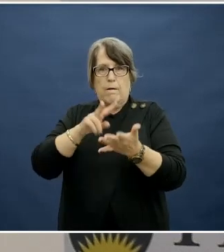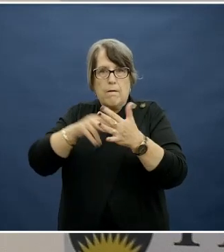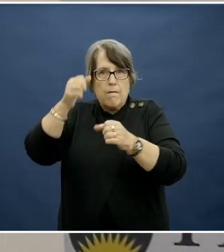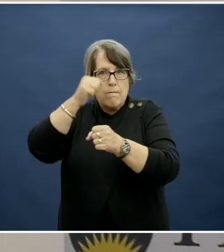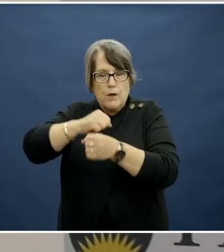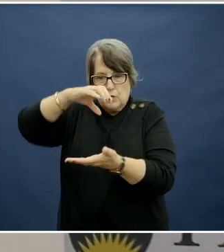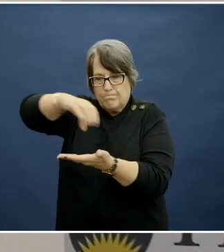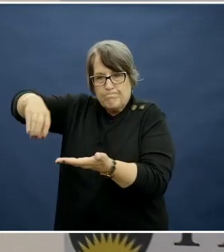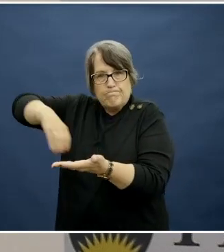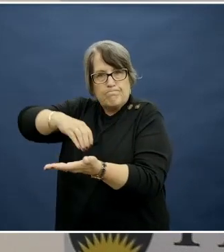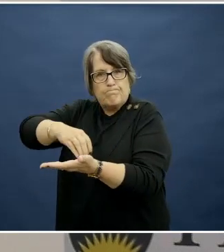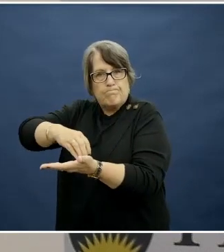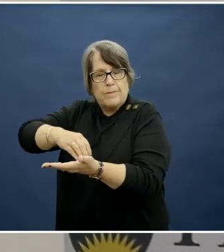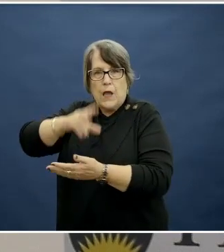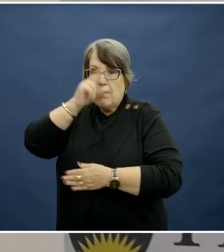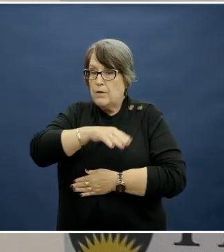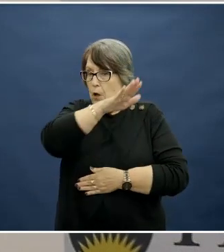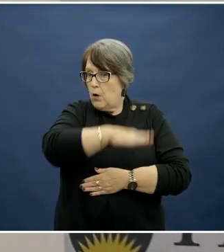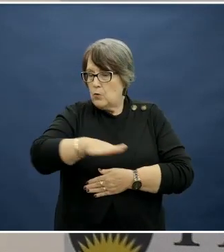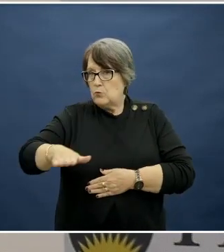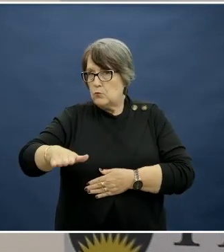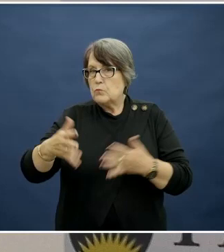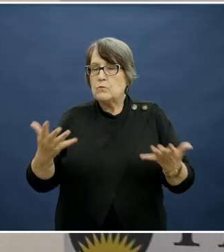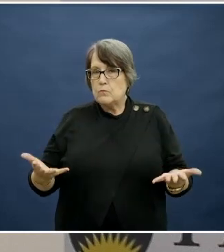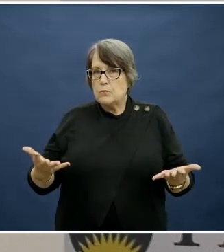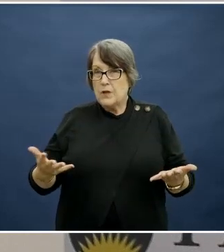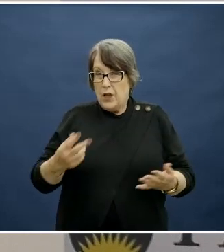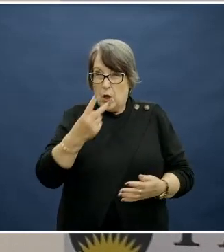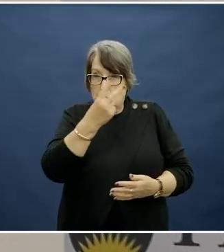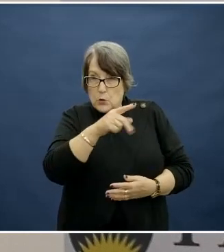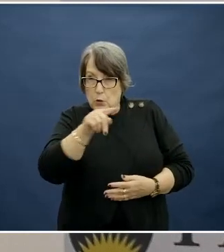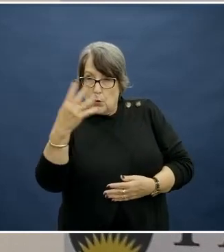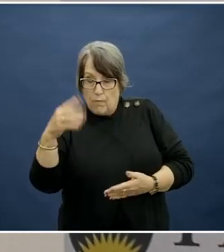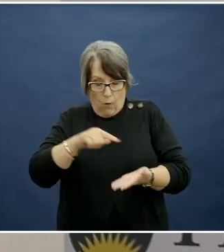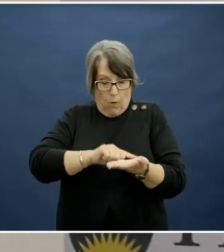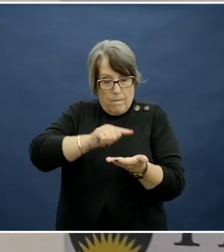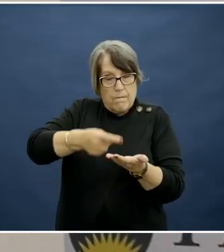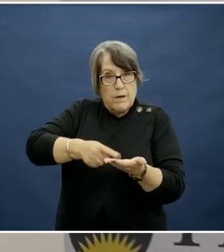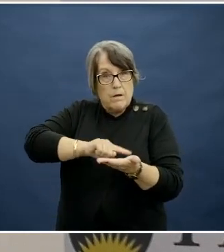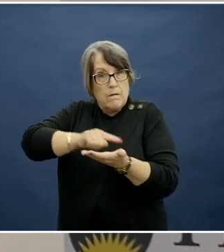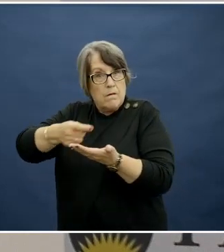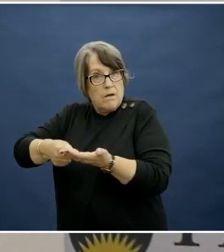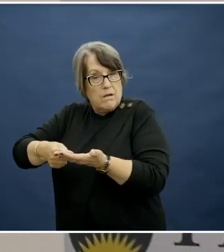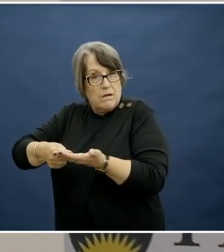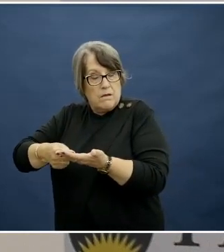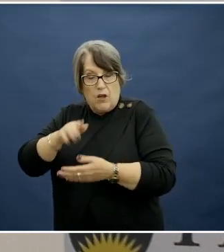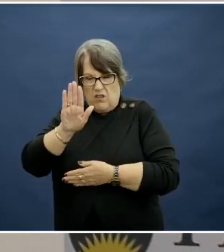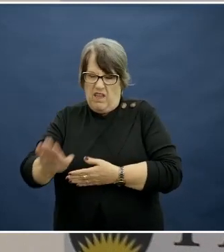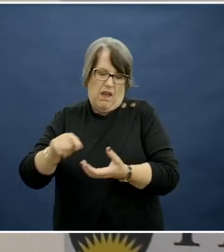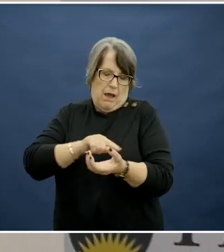And for young children, this is two to four fist fulls, child fist fulls, of vegetables